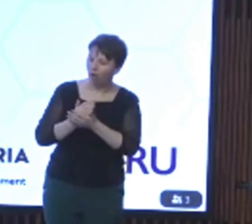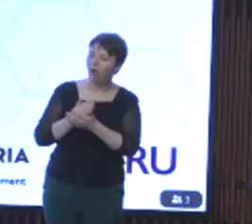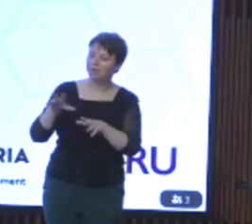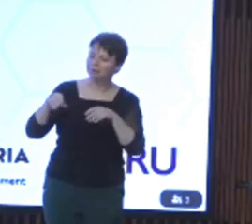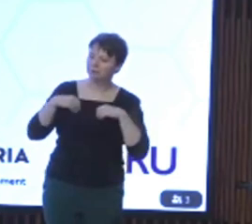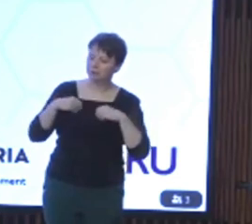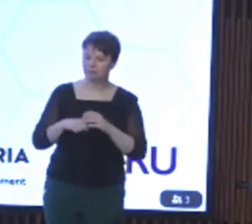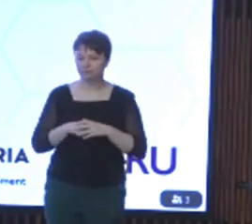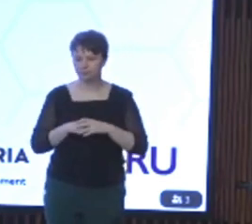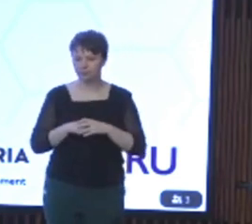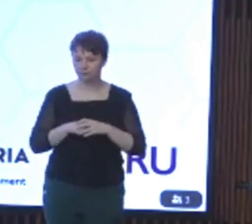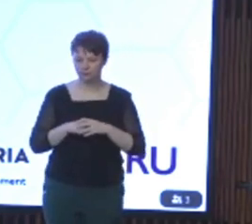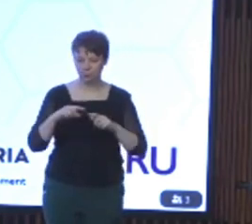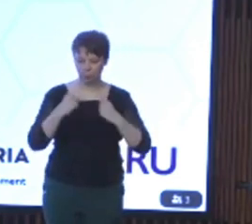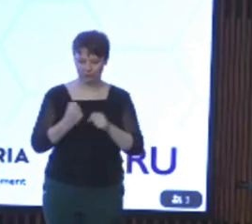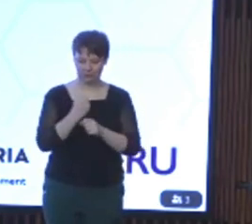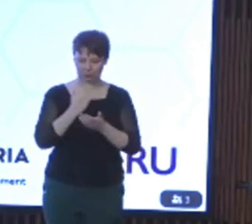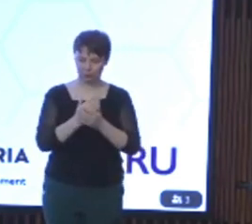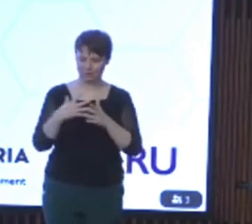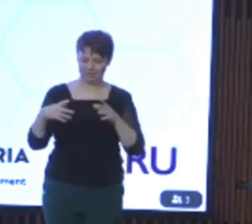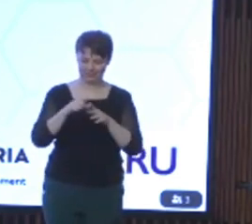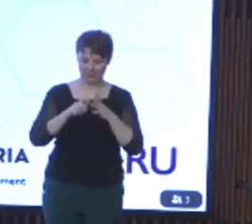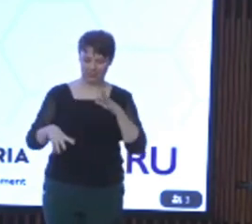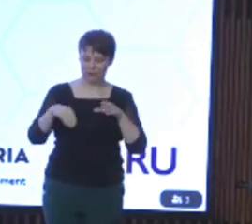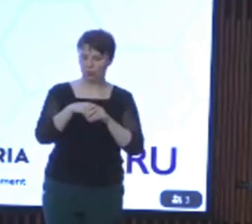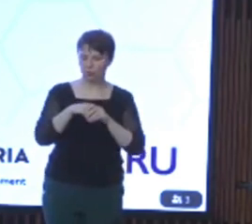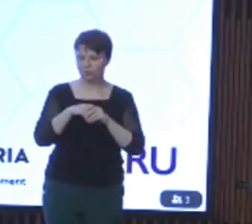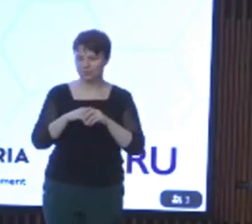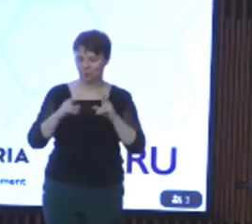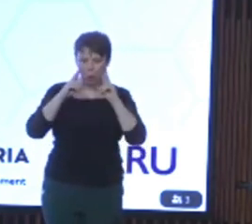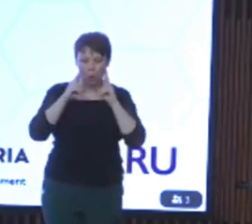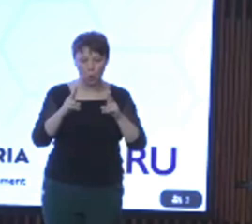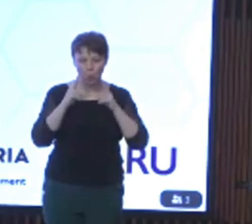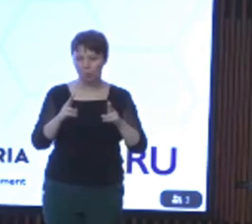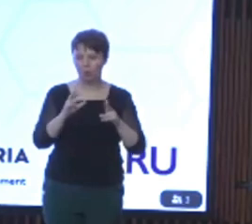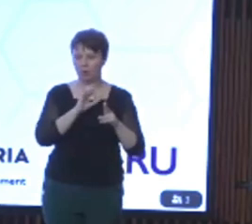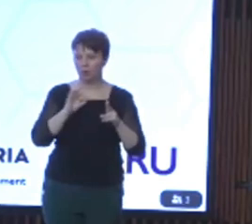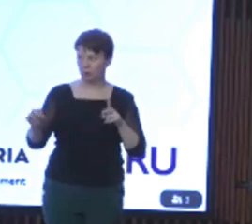we make disability inclusion more like business as usual and less like a lifeboat in the ocean.